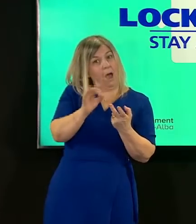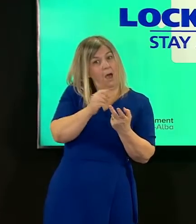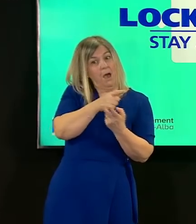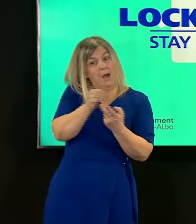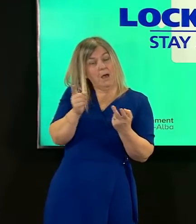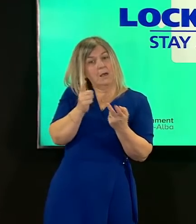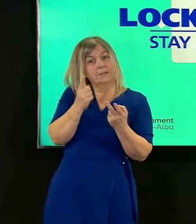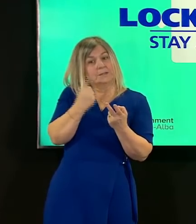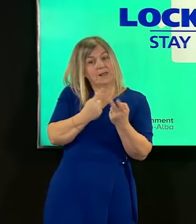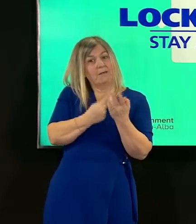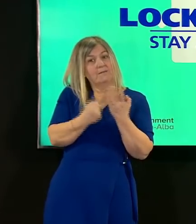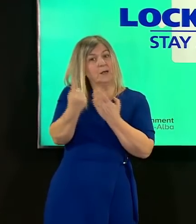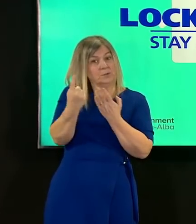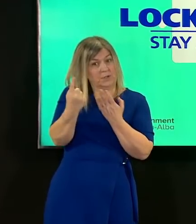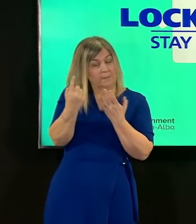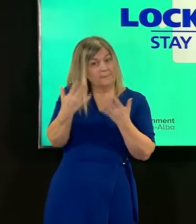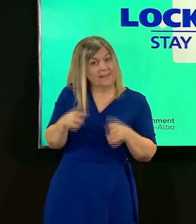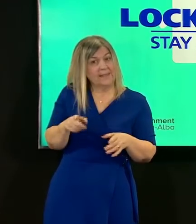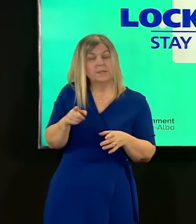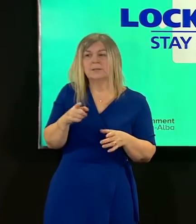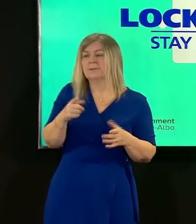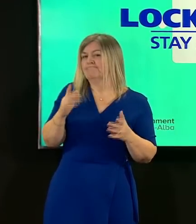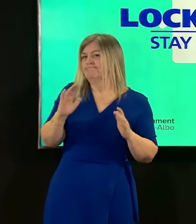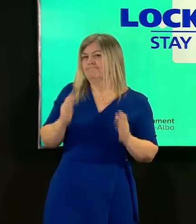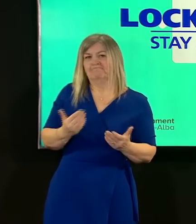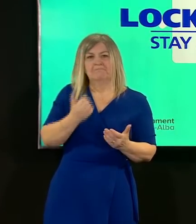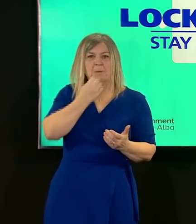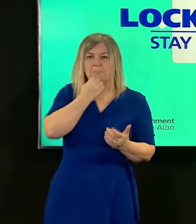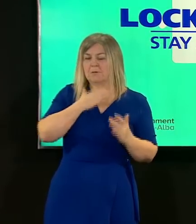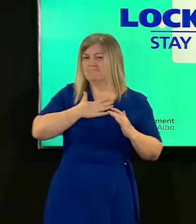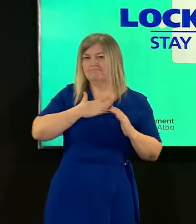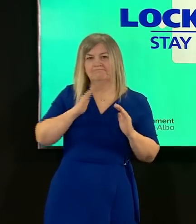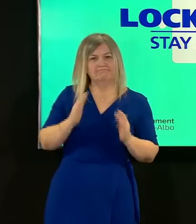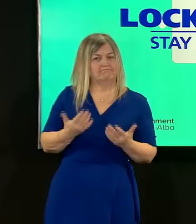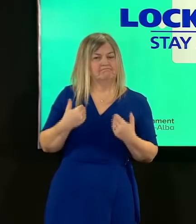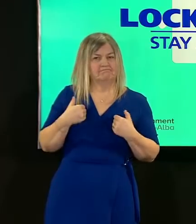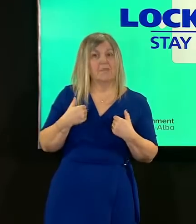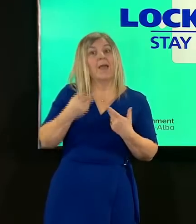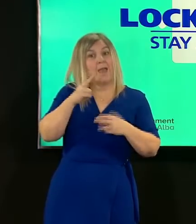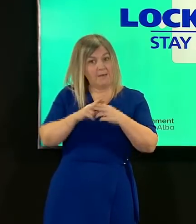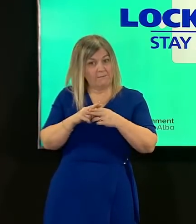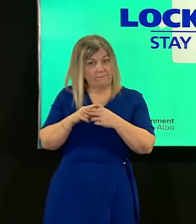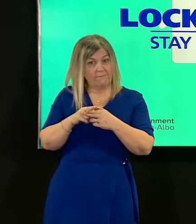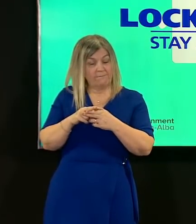have that number uh with me at the moment if we do have that number confirmed then